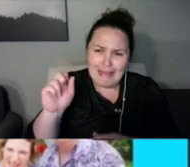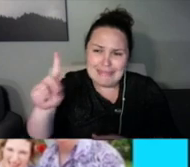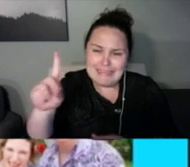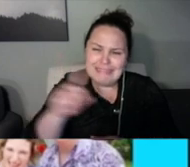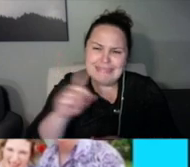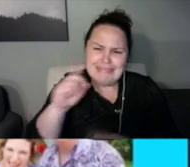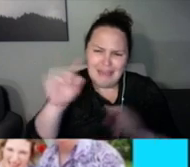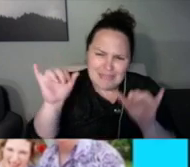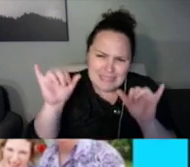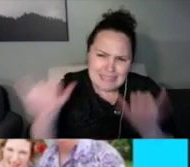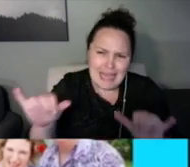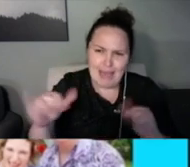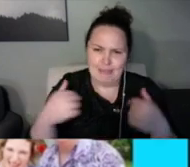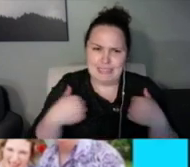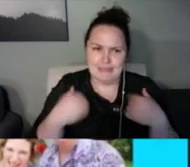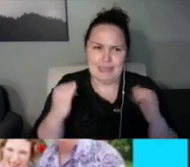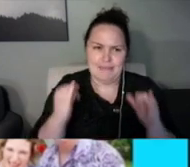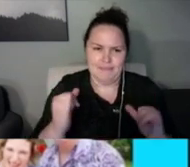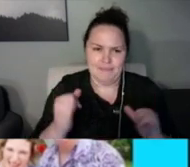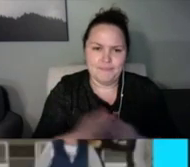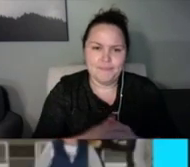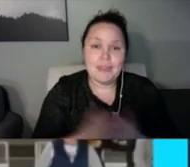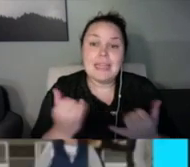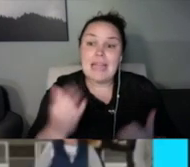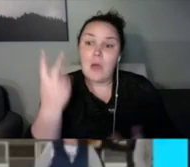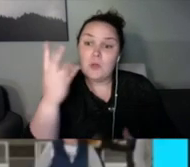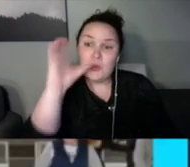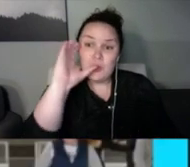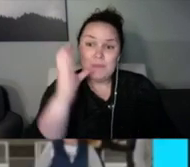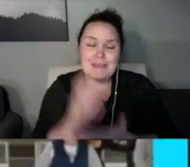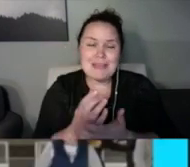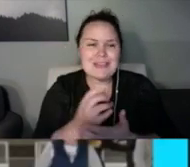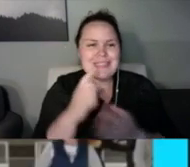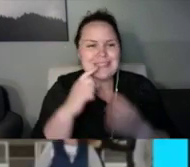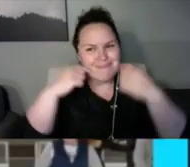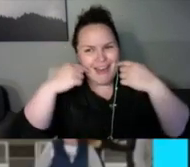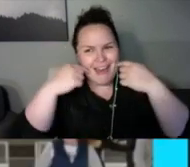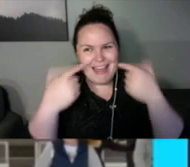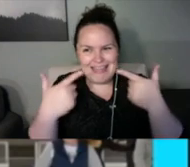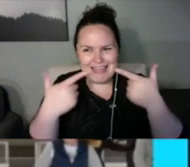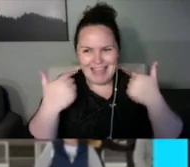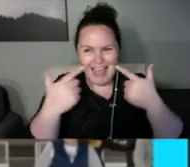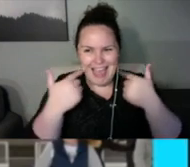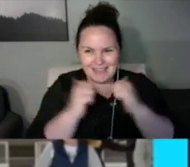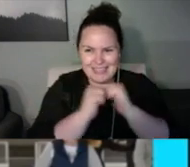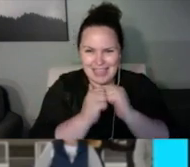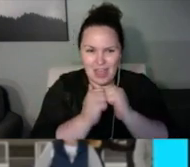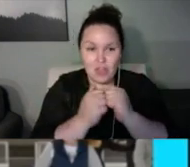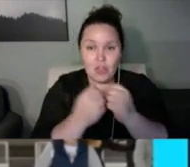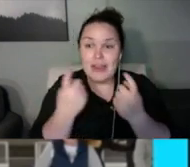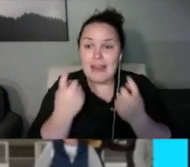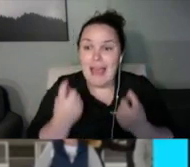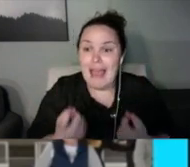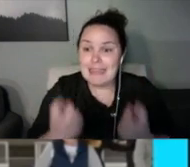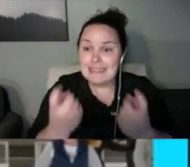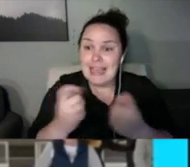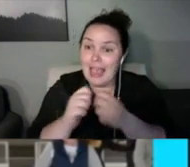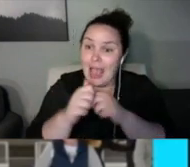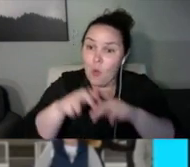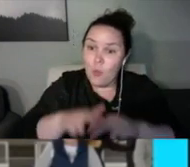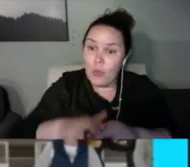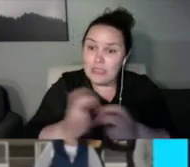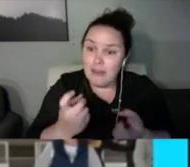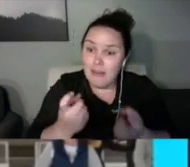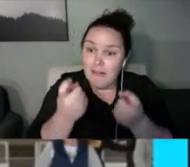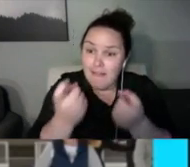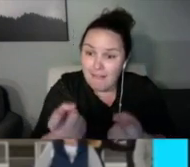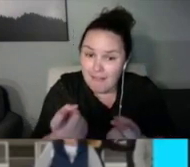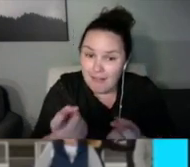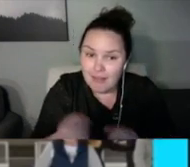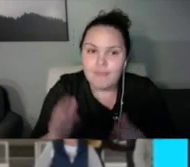tractors, and I want to tell the whole story so you get the full picture.